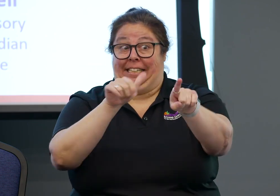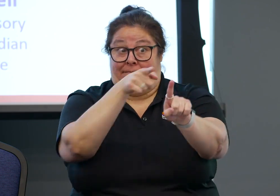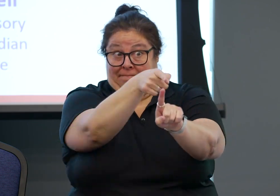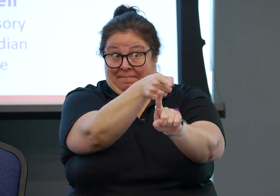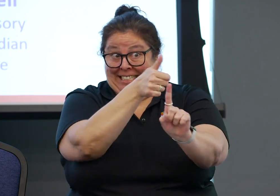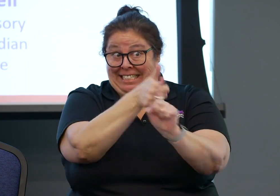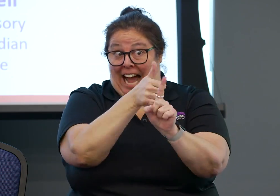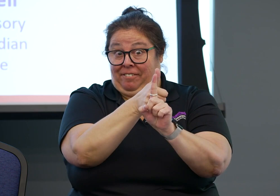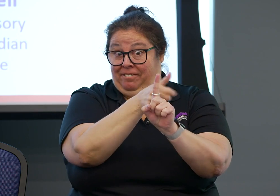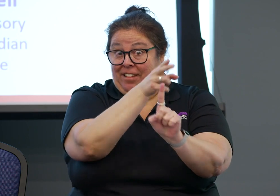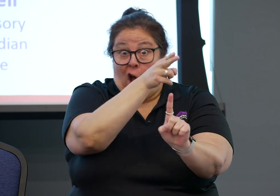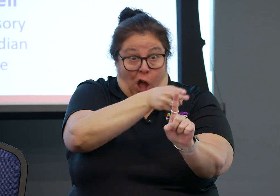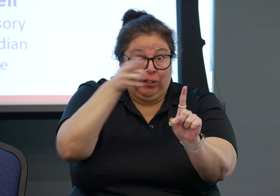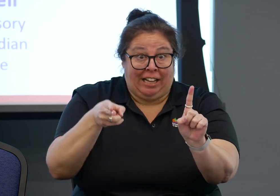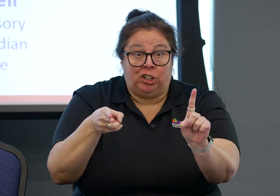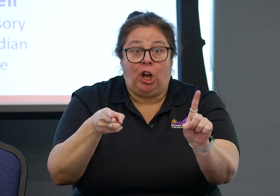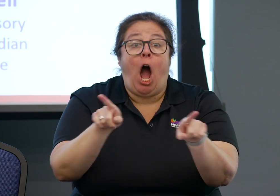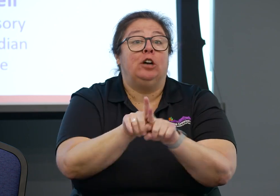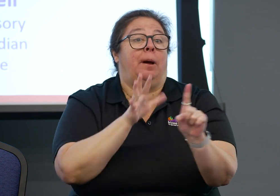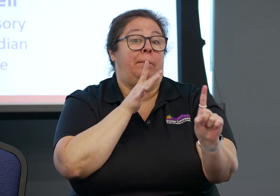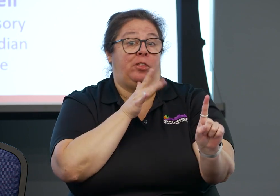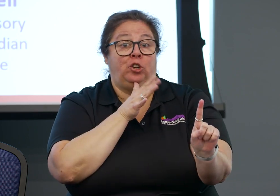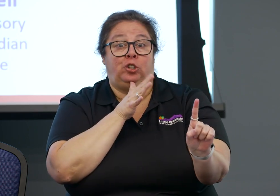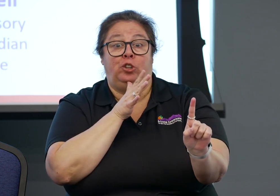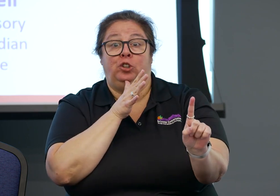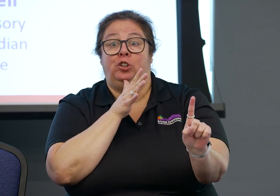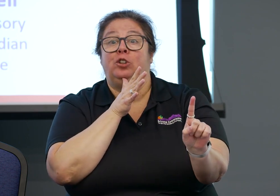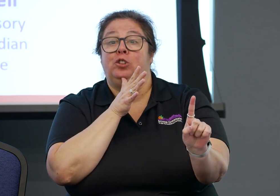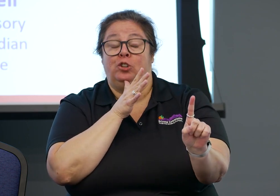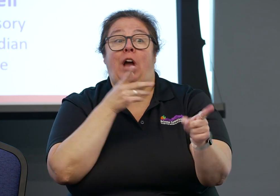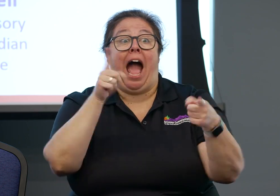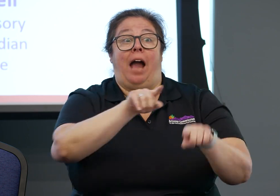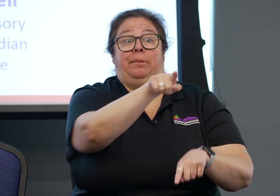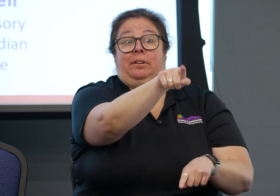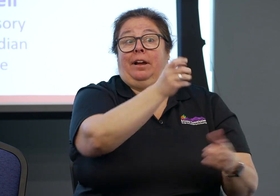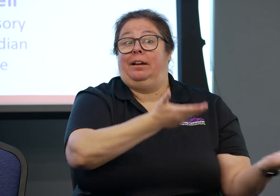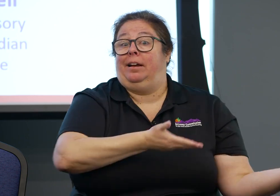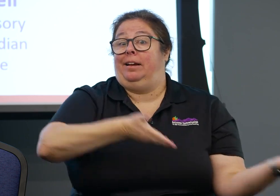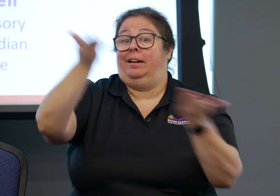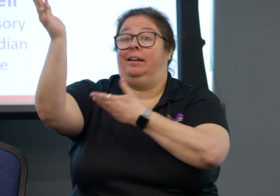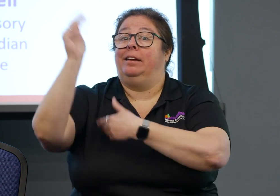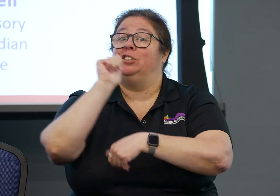we get a lot of stories from people in the community.